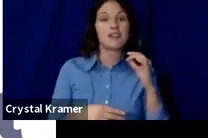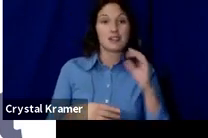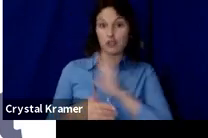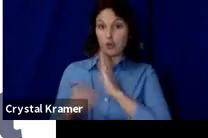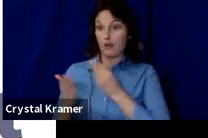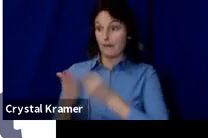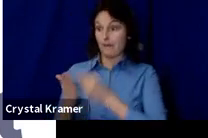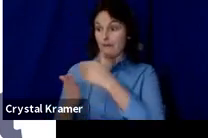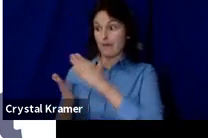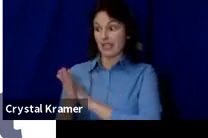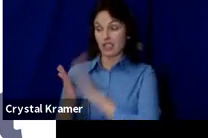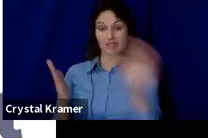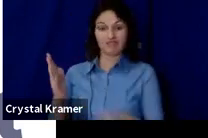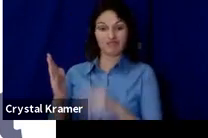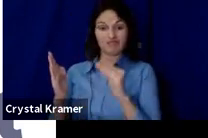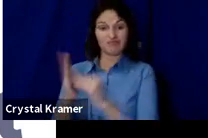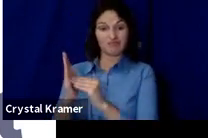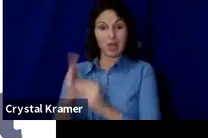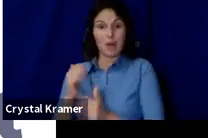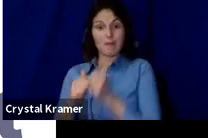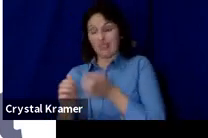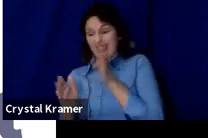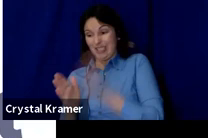may disappear never to be seen again.